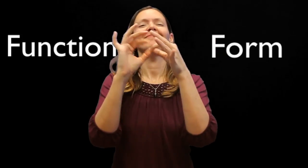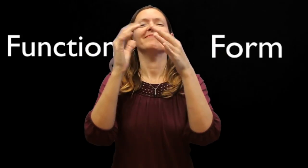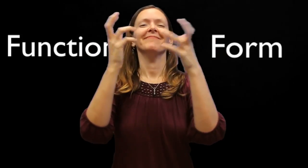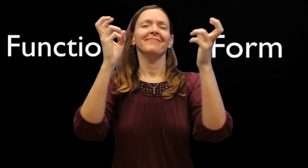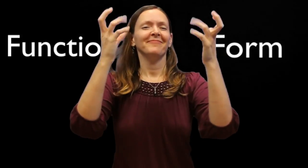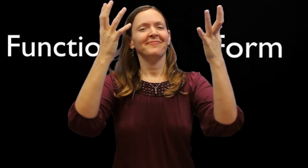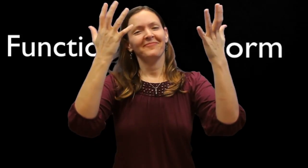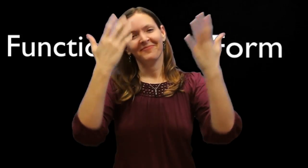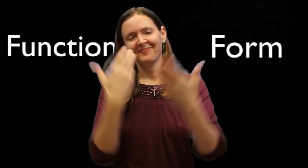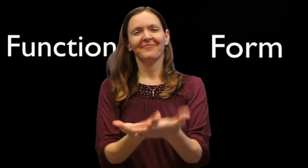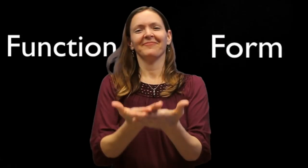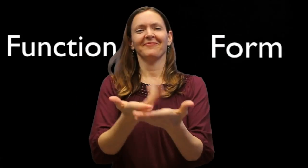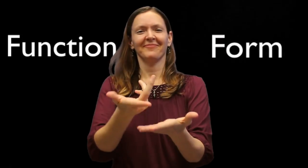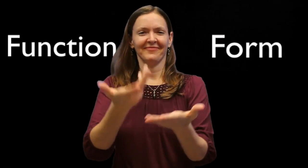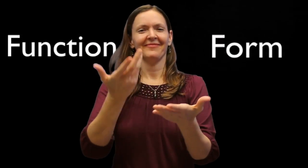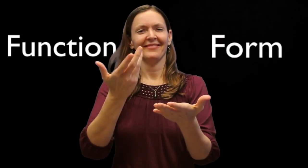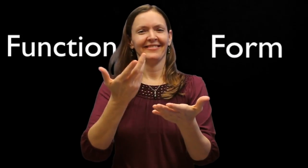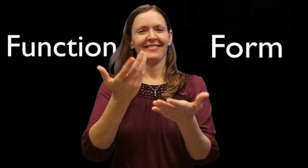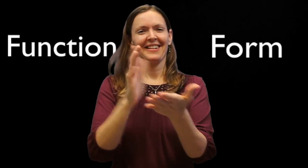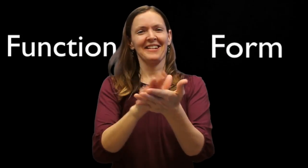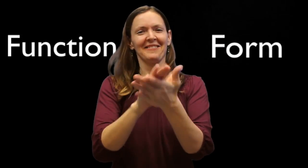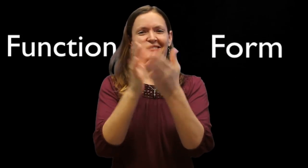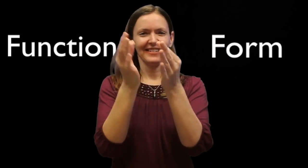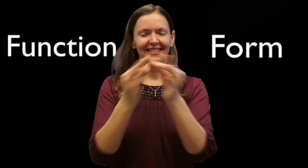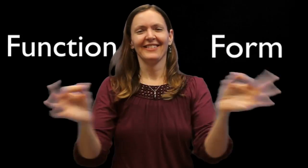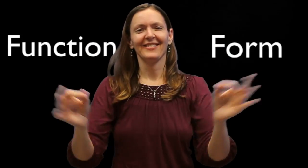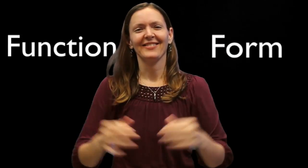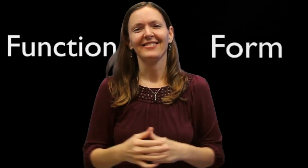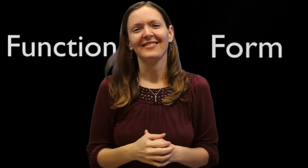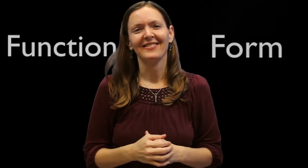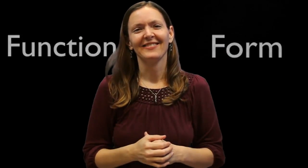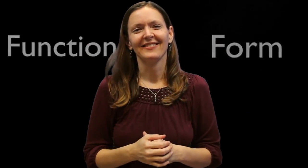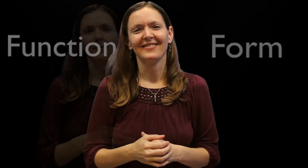presenter arrives at "academic language".